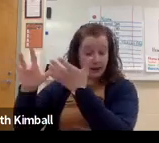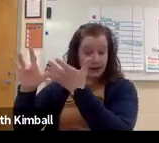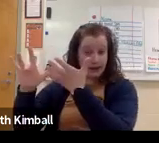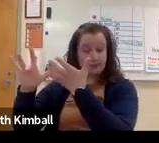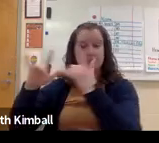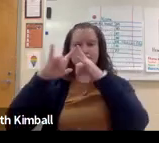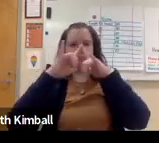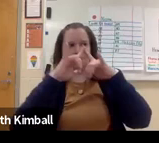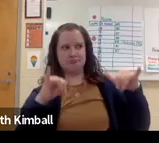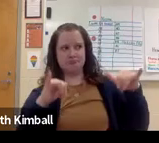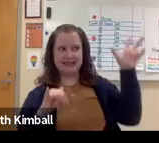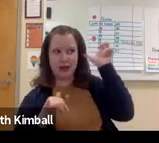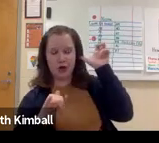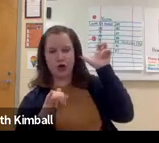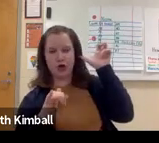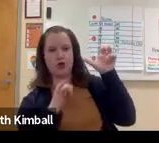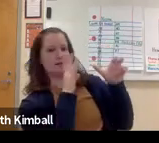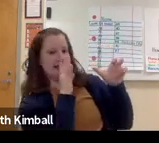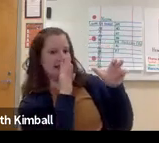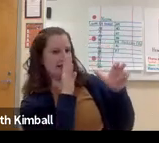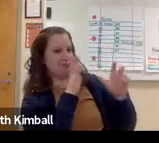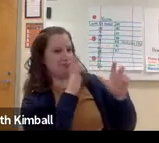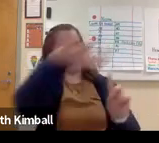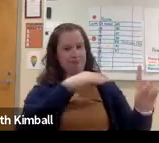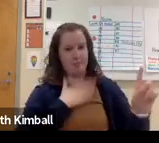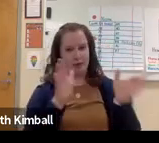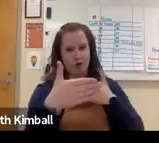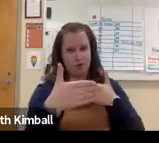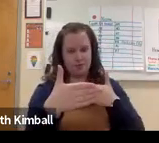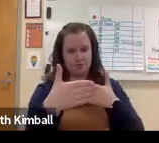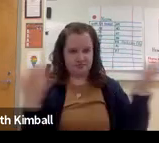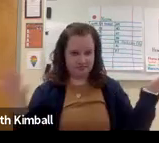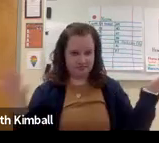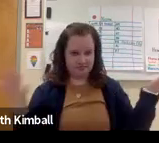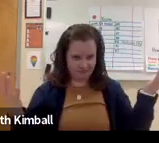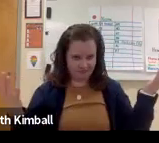I'm able to listen to music from my iPad through my hearing aids.